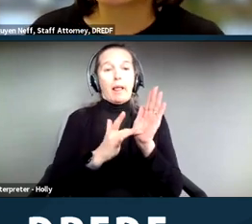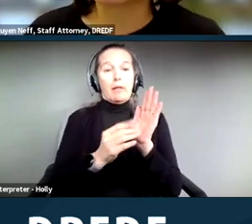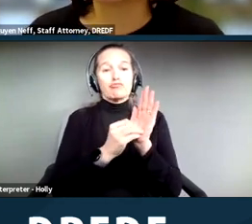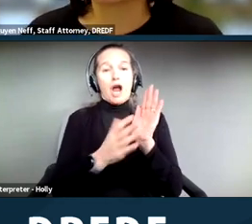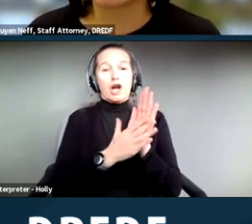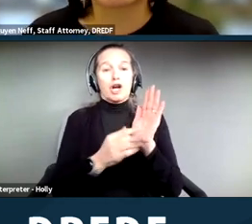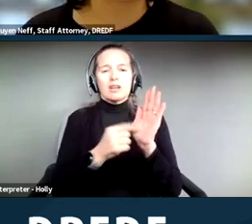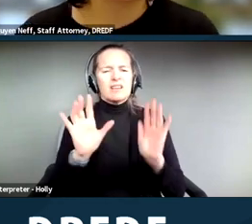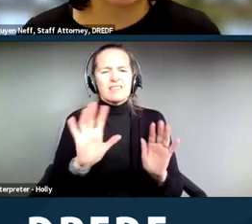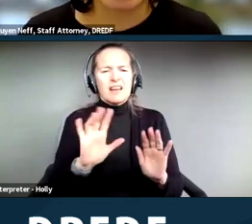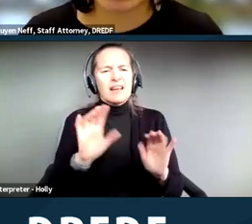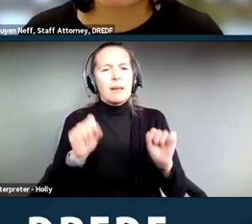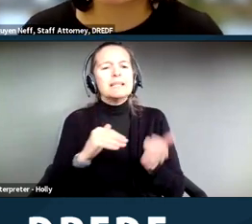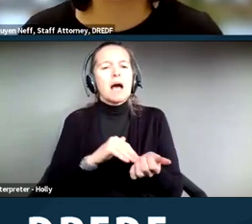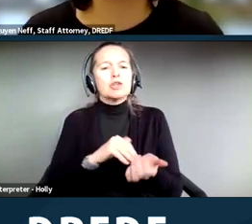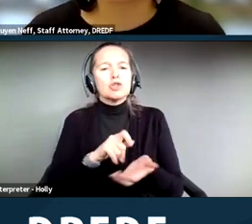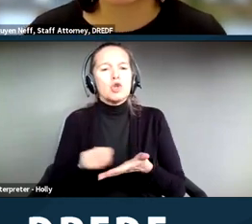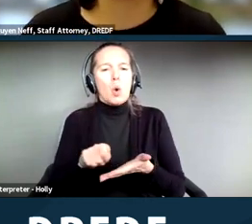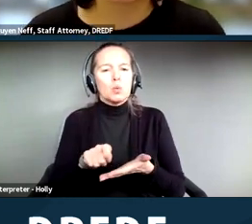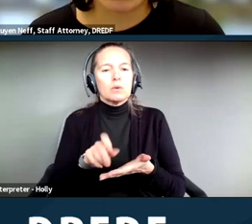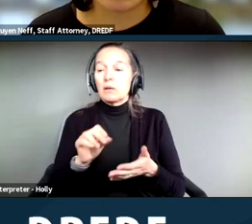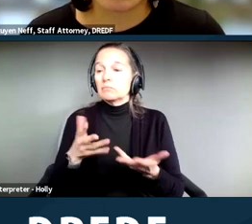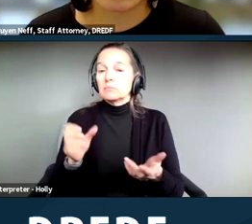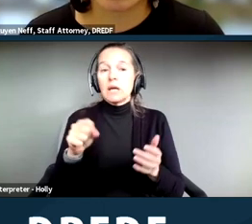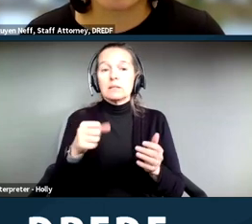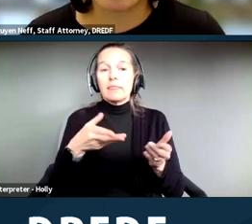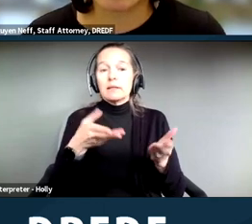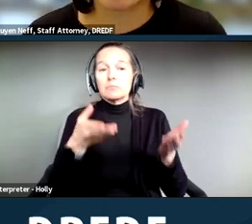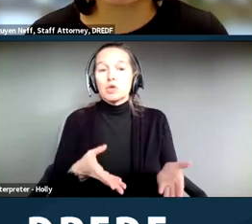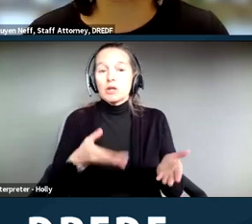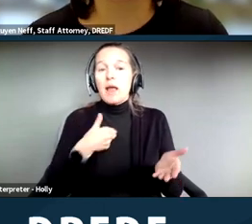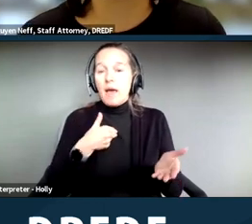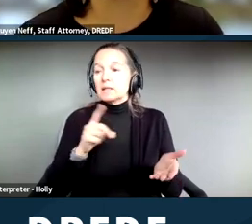note that is sort of saying in general you have a disability. You need this accommodation. You can